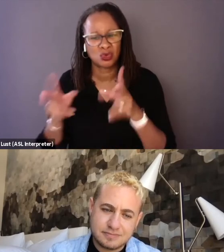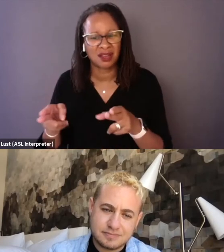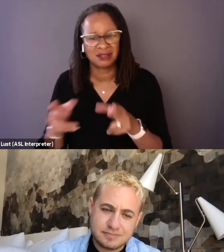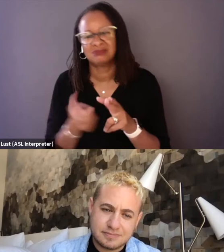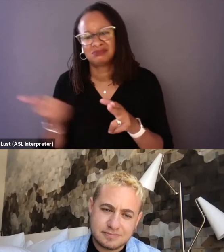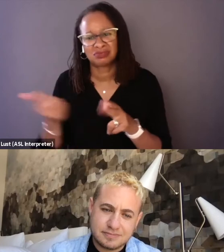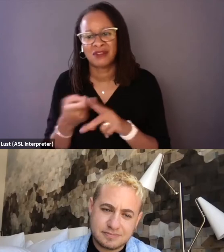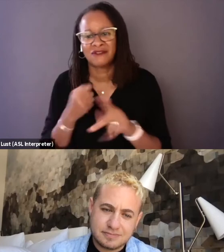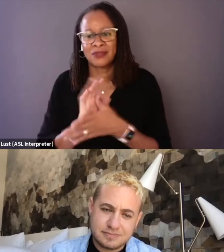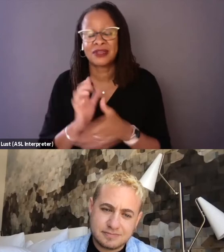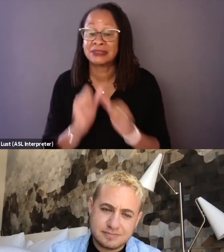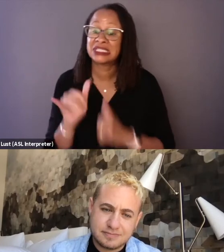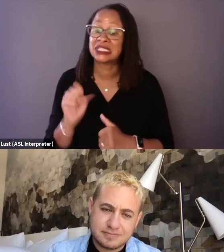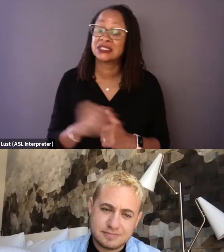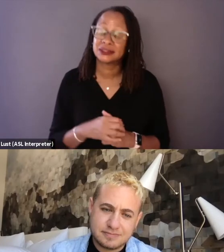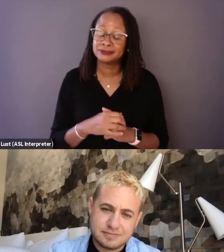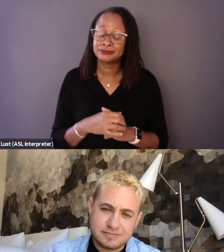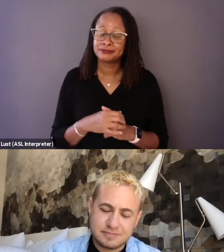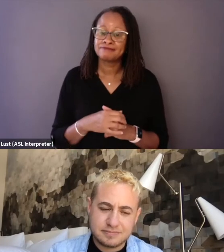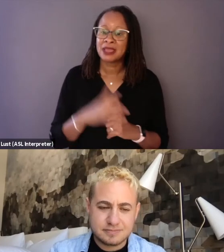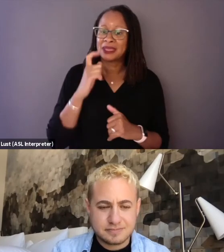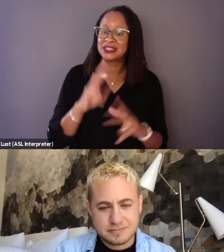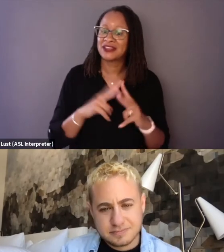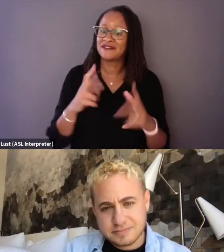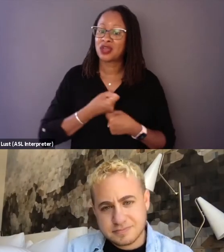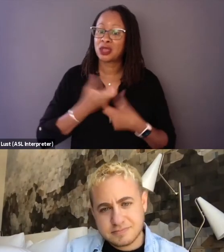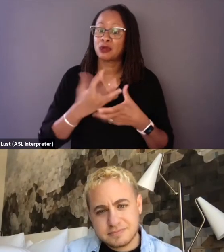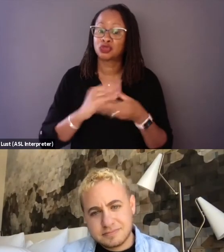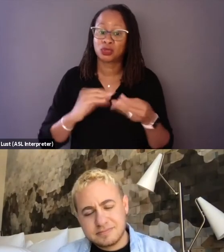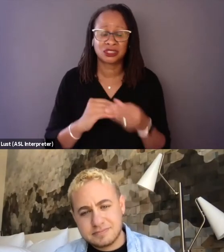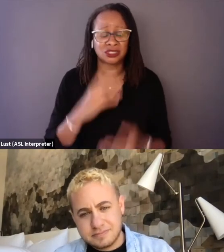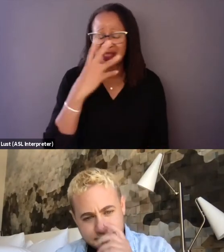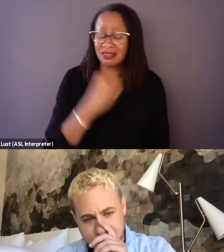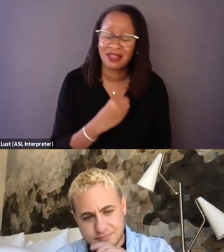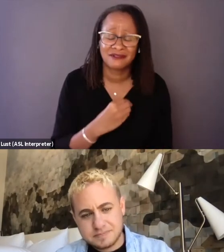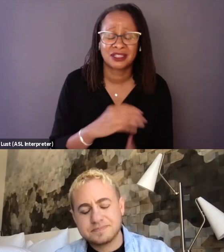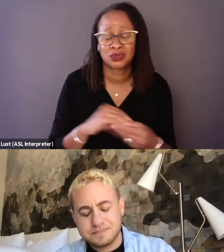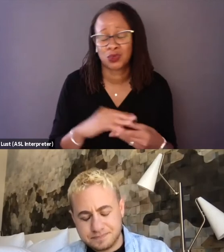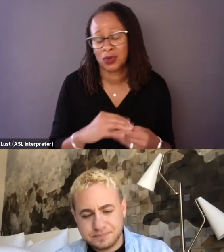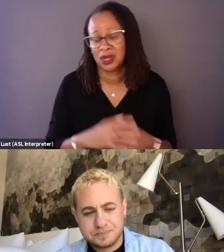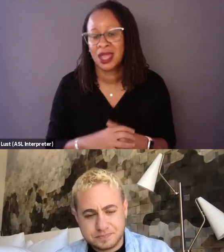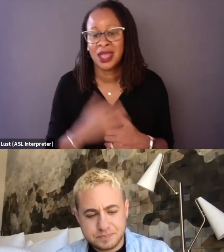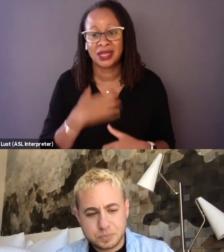and still is because it's a really emotional story, it's a lovely story, and I wish the world can experience it.